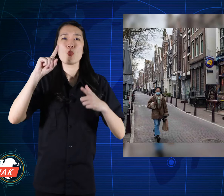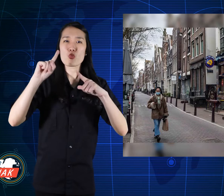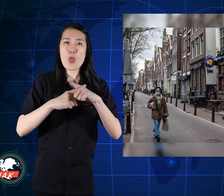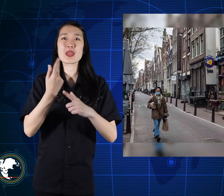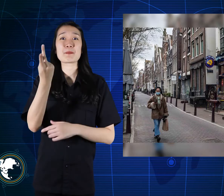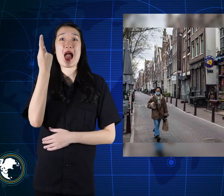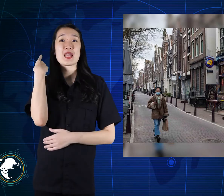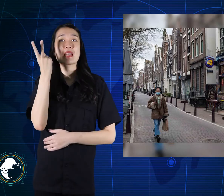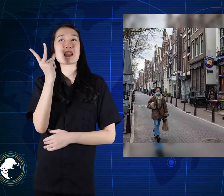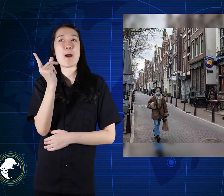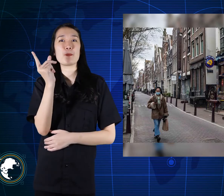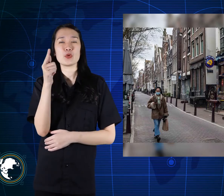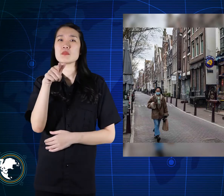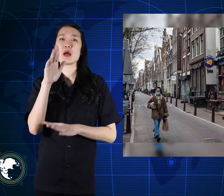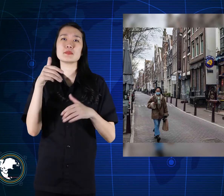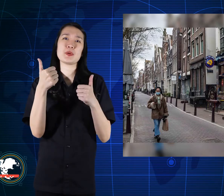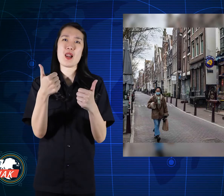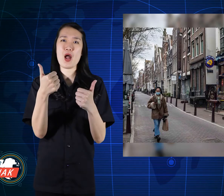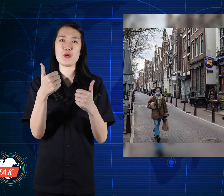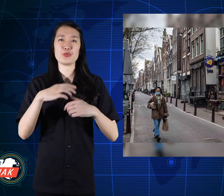Valid from yesterday Wednesday.